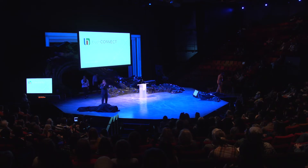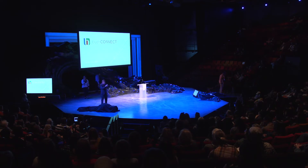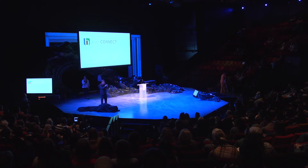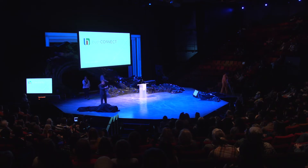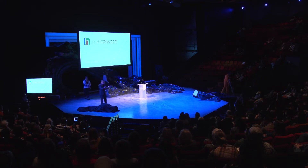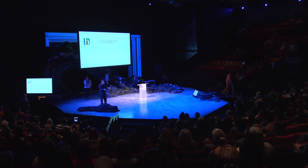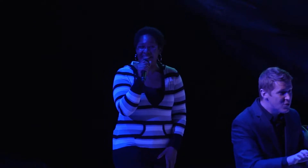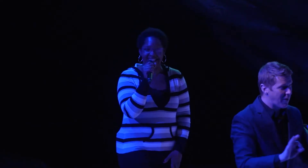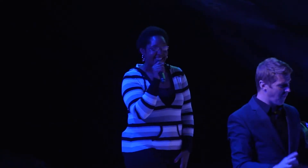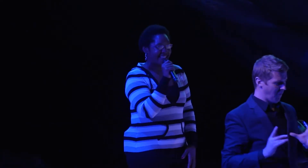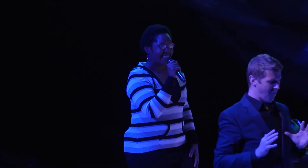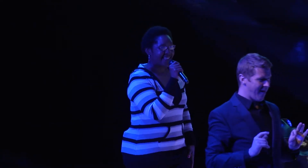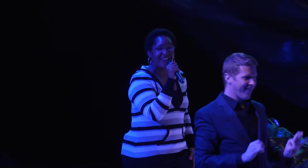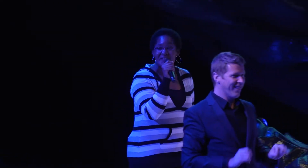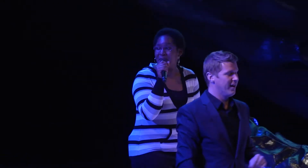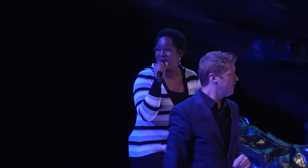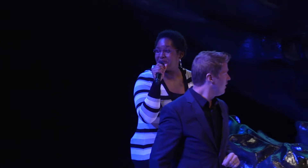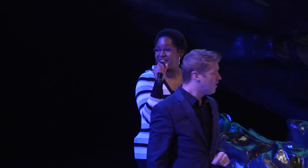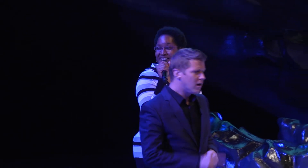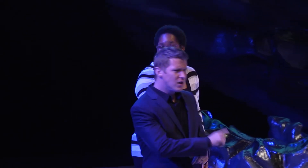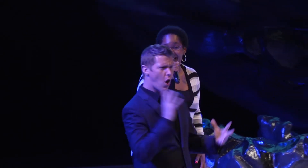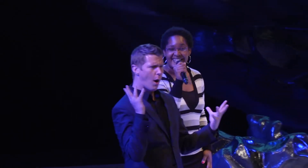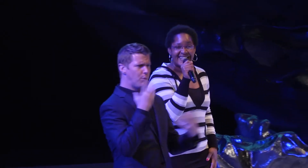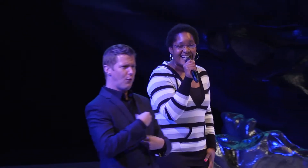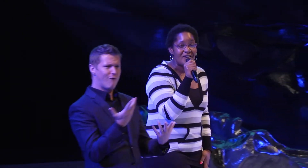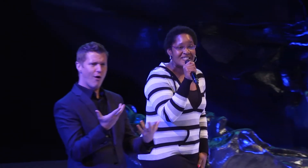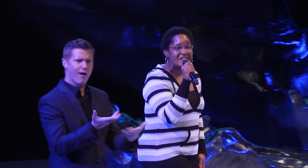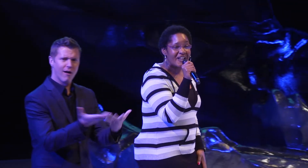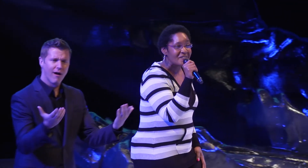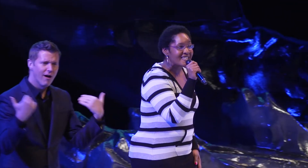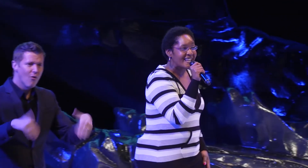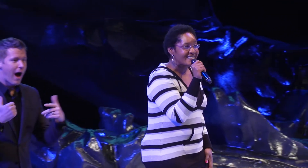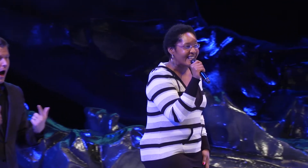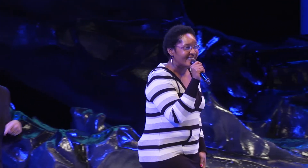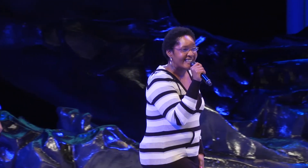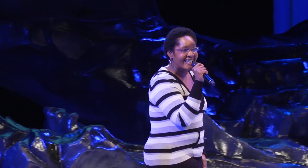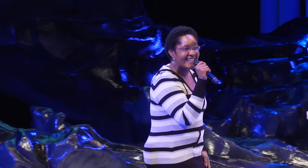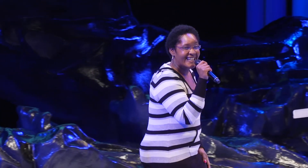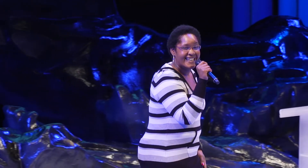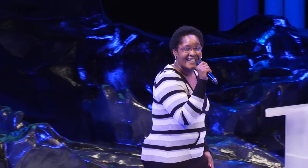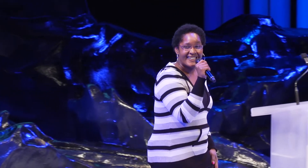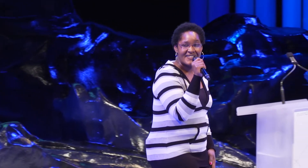This is cool. Ya'll look beautiful! I was a little nervous, like, what they gonna think?